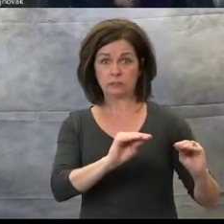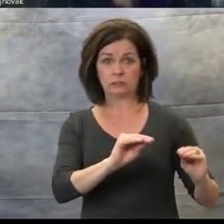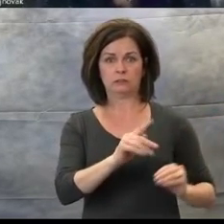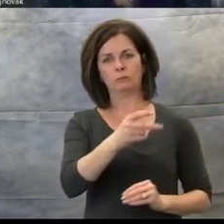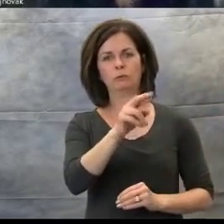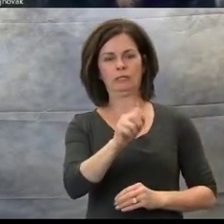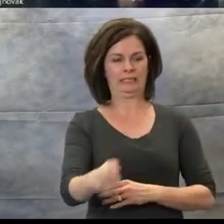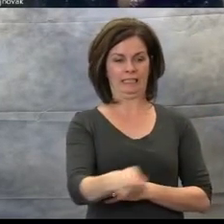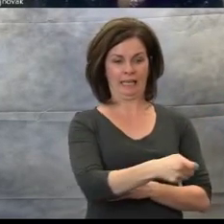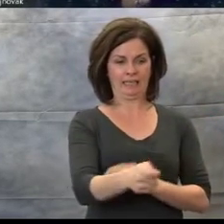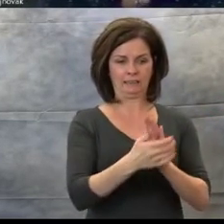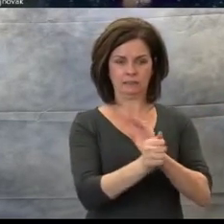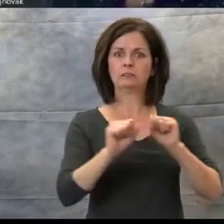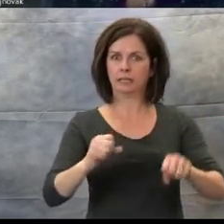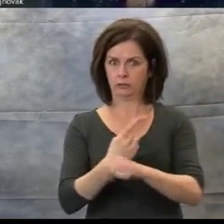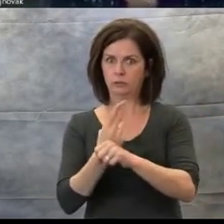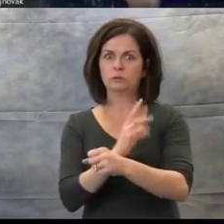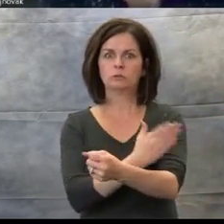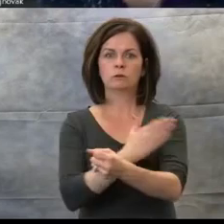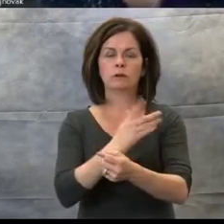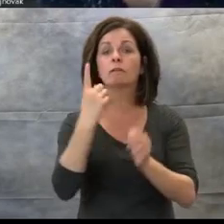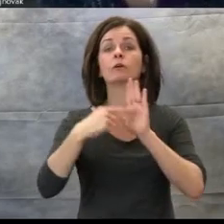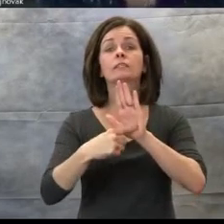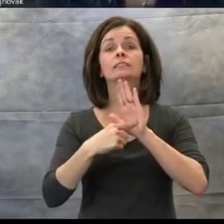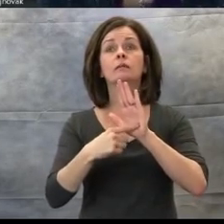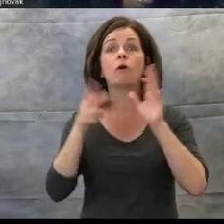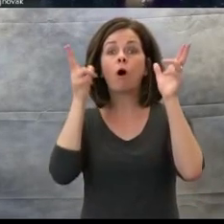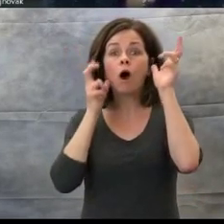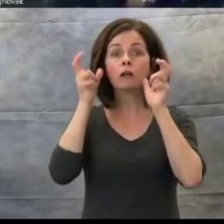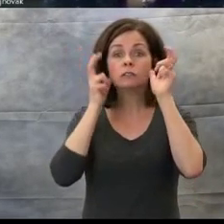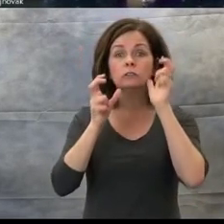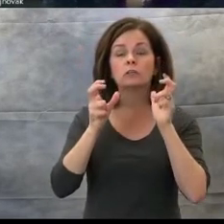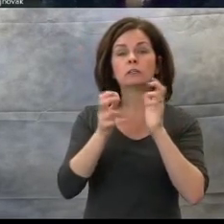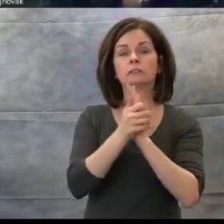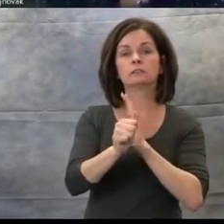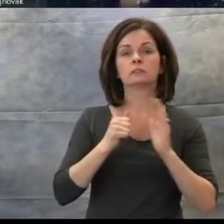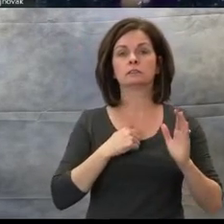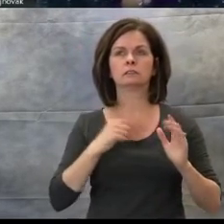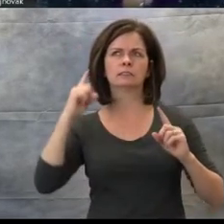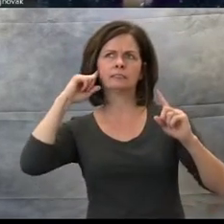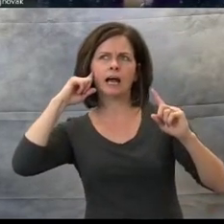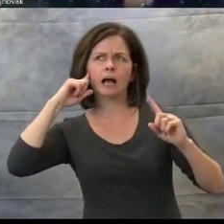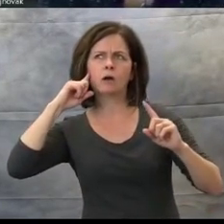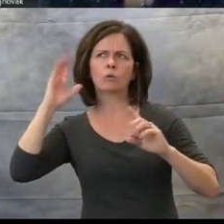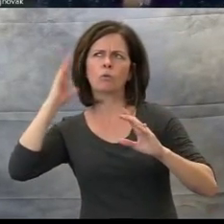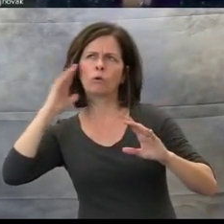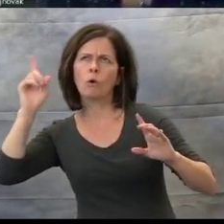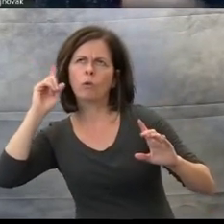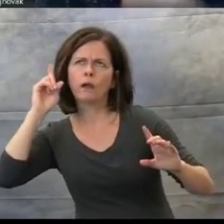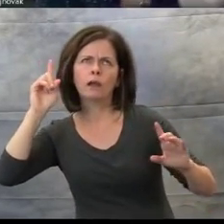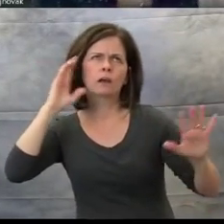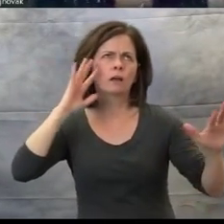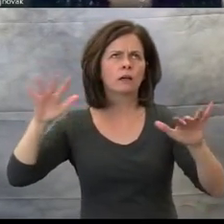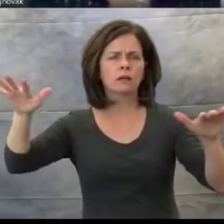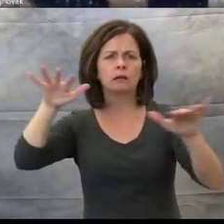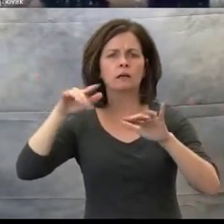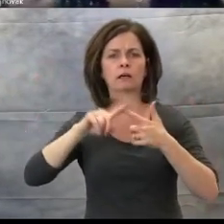auditory skills, sound localization, spacial and directional concepts, fine motor skills,